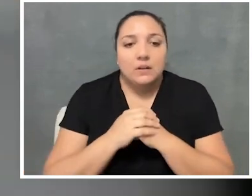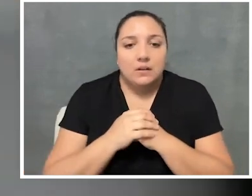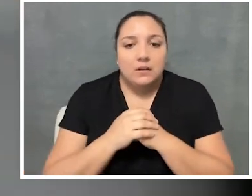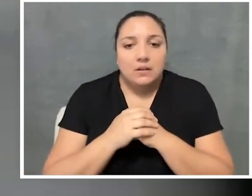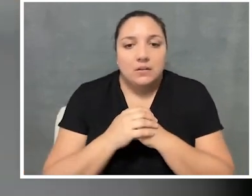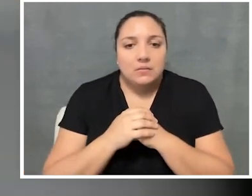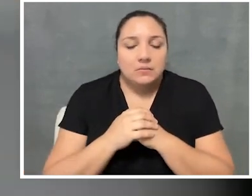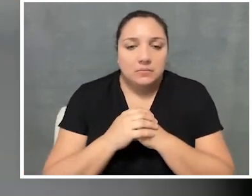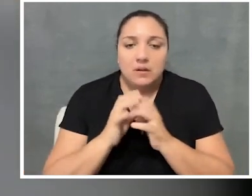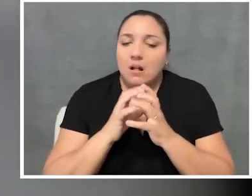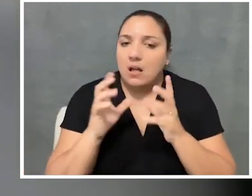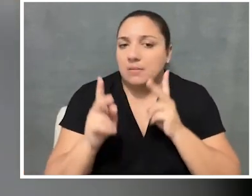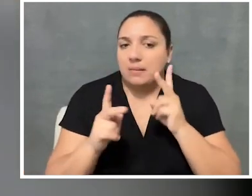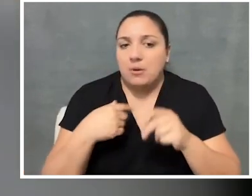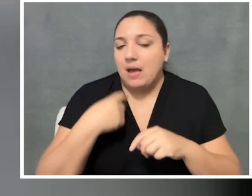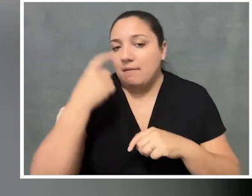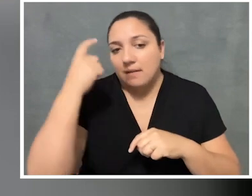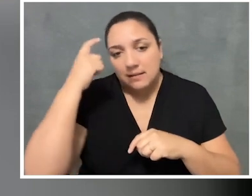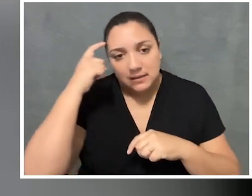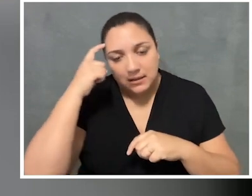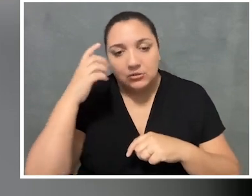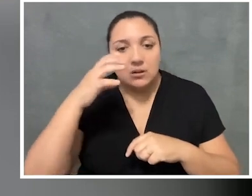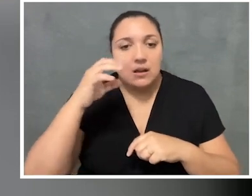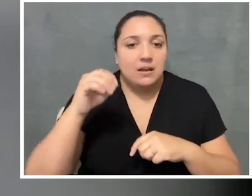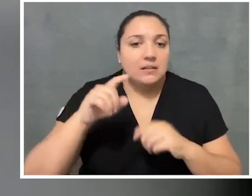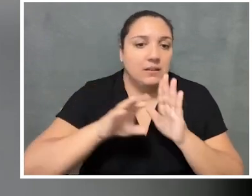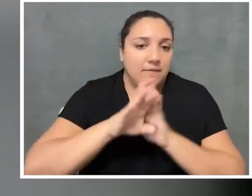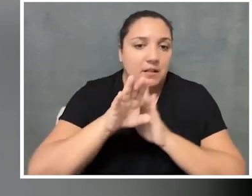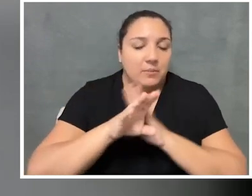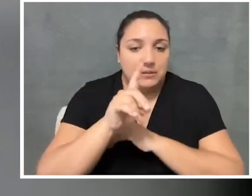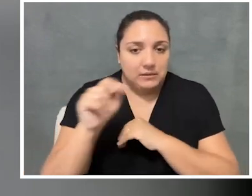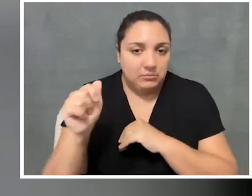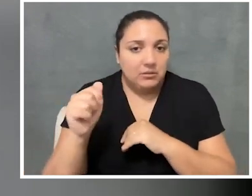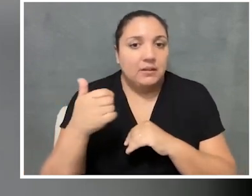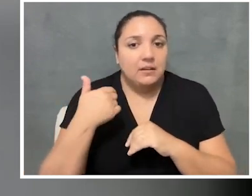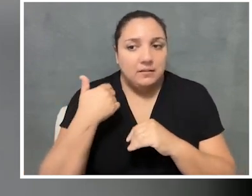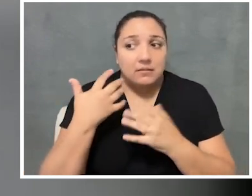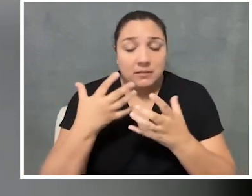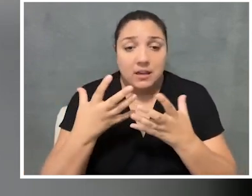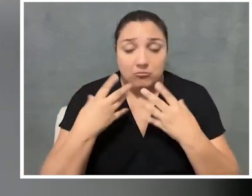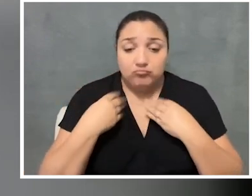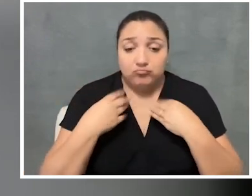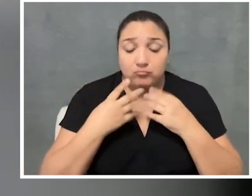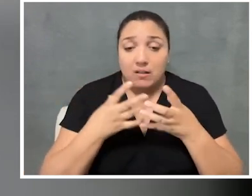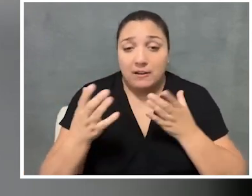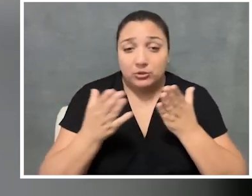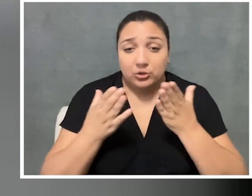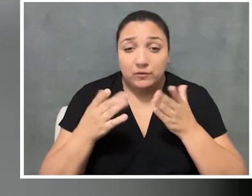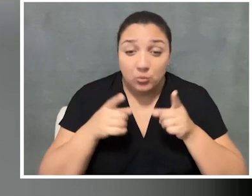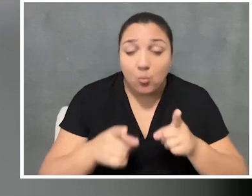So a lot of folks with intellectual and developmental disabilities receive a lot of services while they're in school.